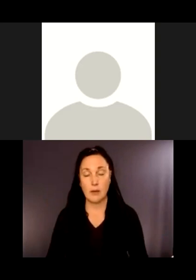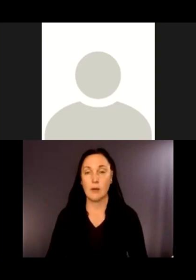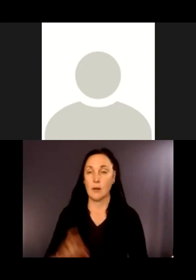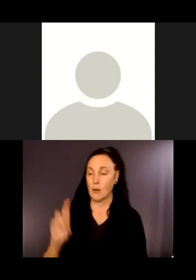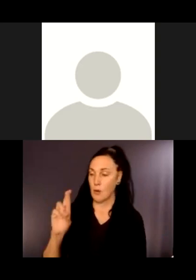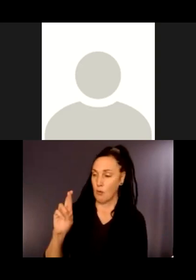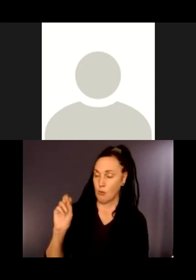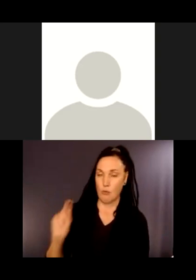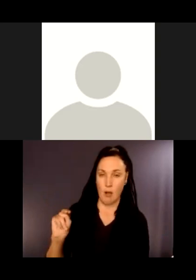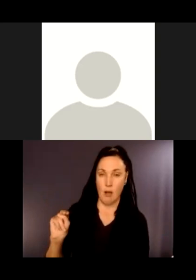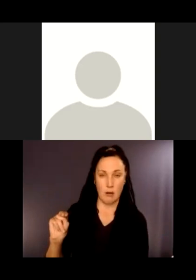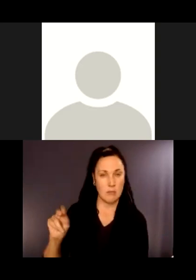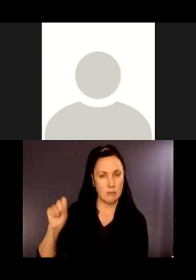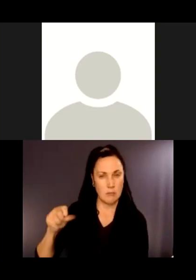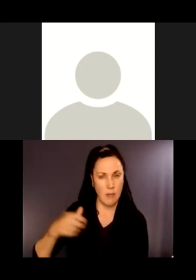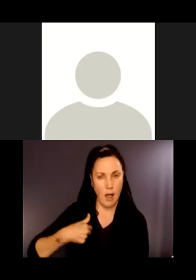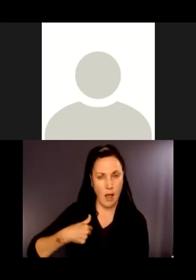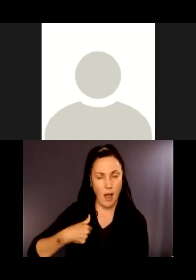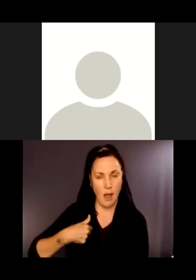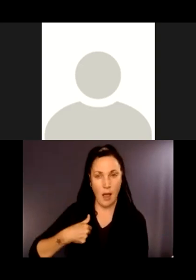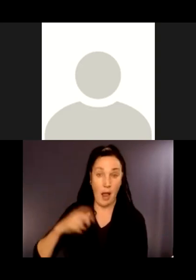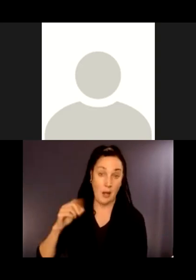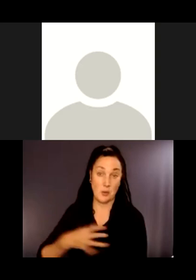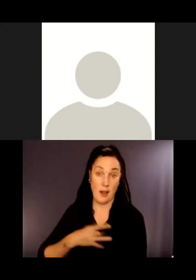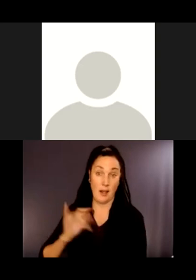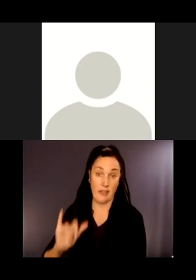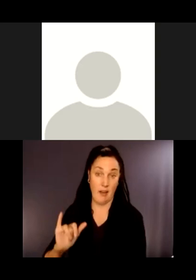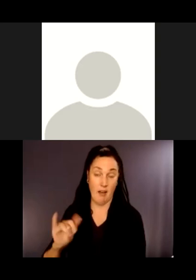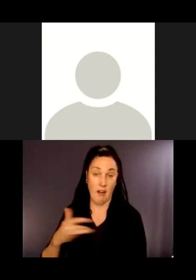I do find those things to be really helpful.